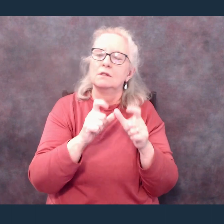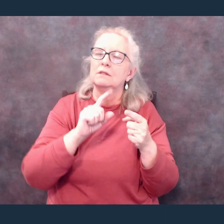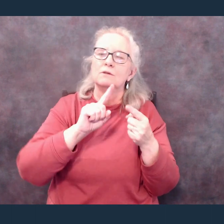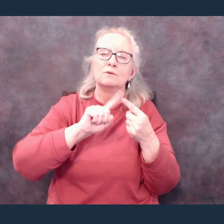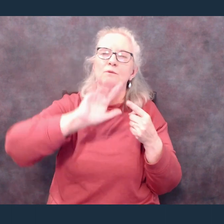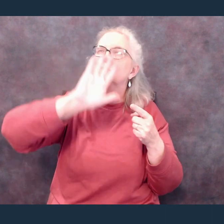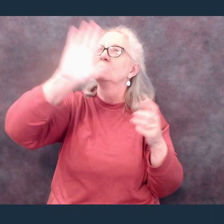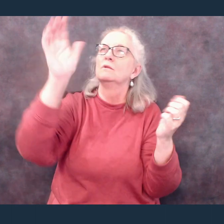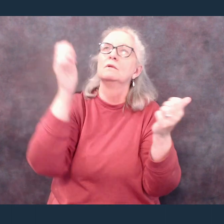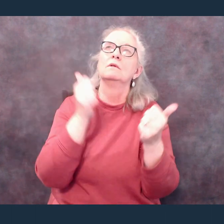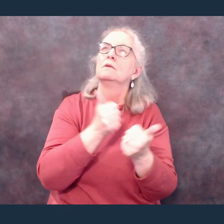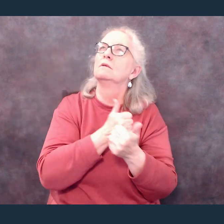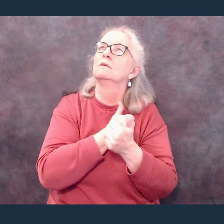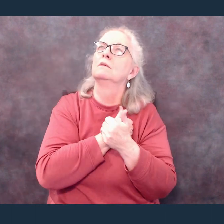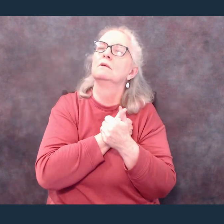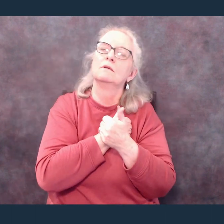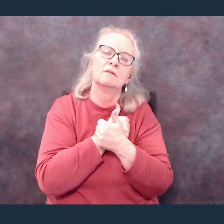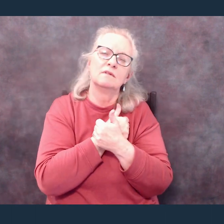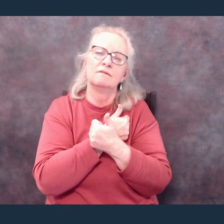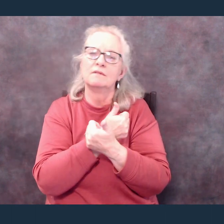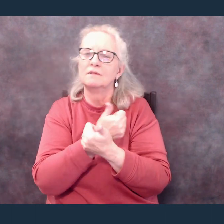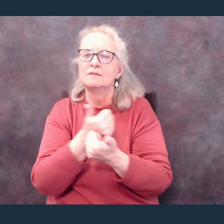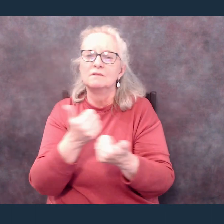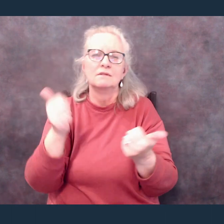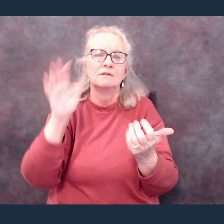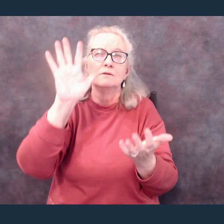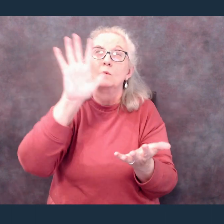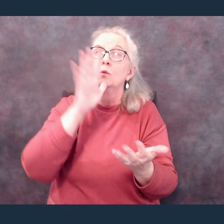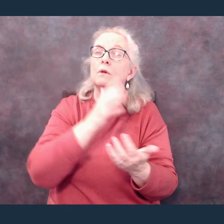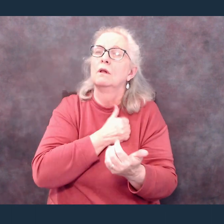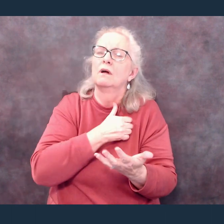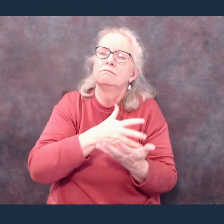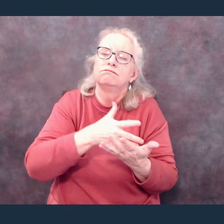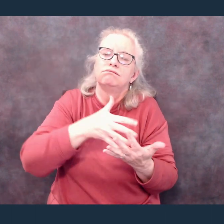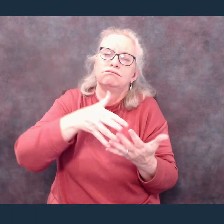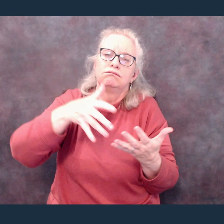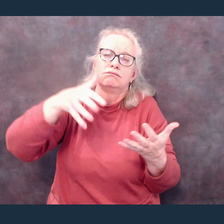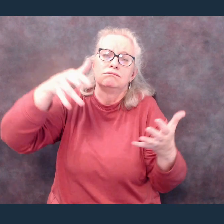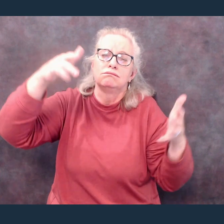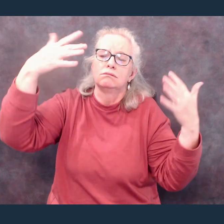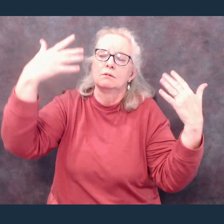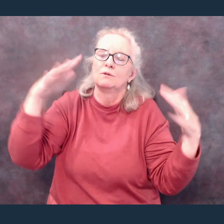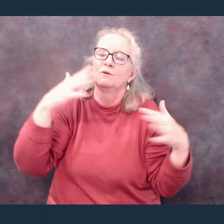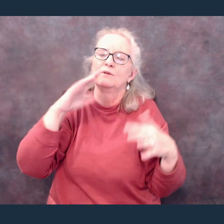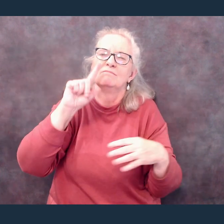The riches of Your love Will always be enough